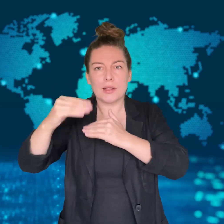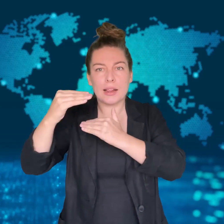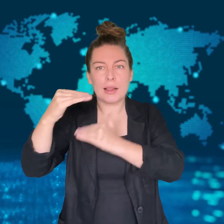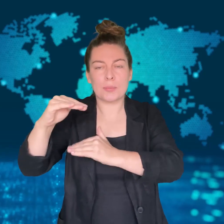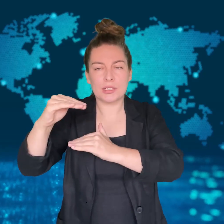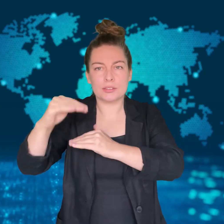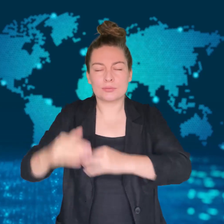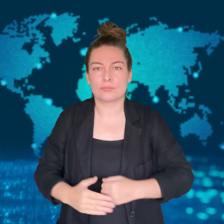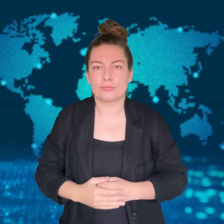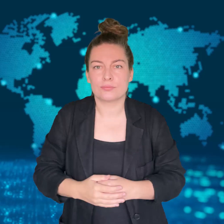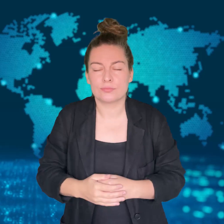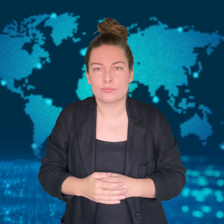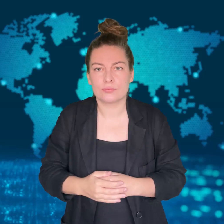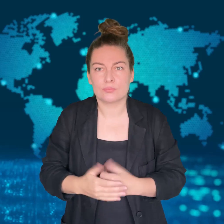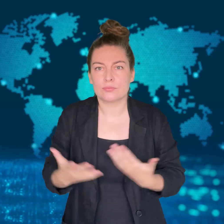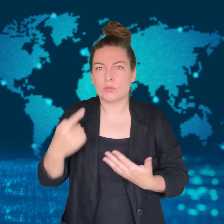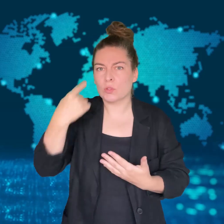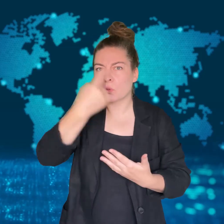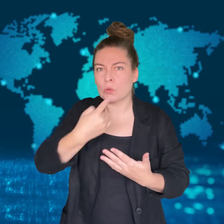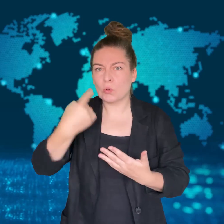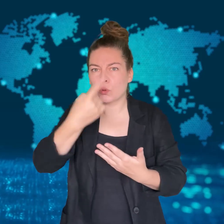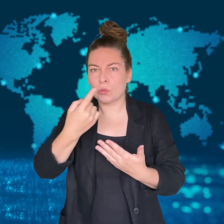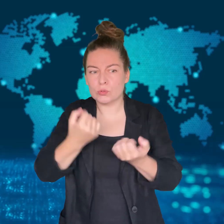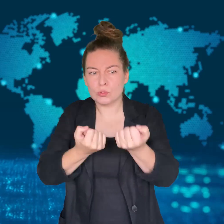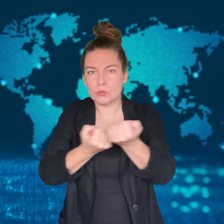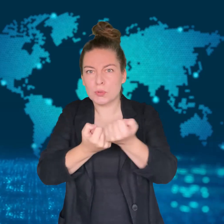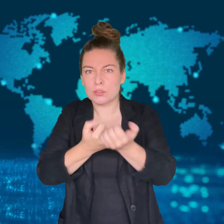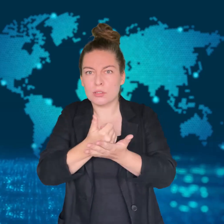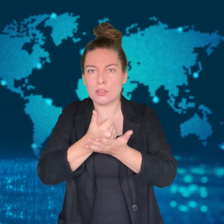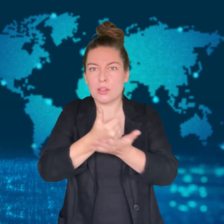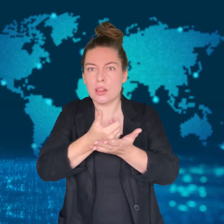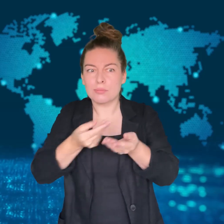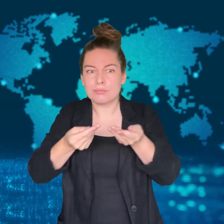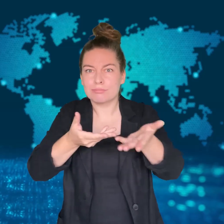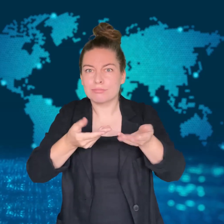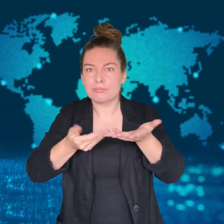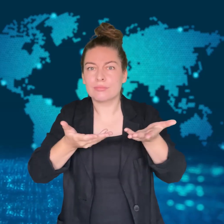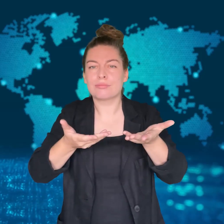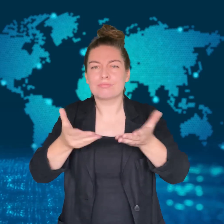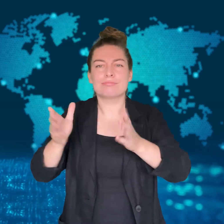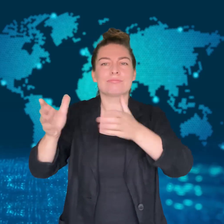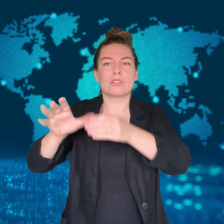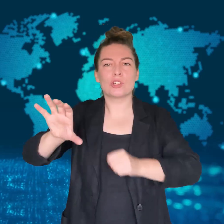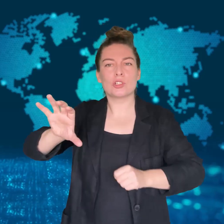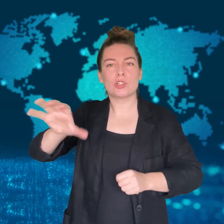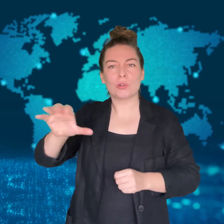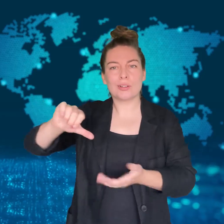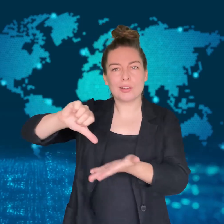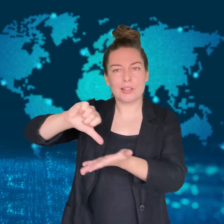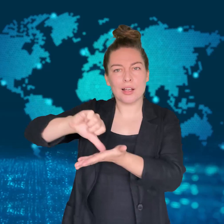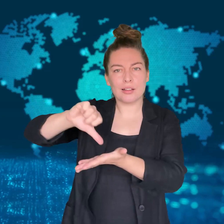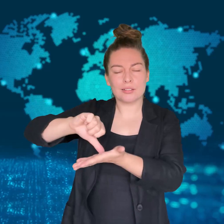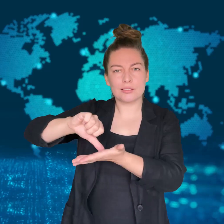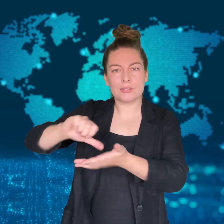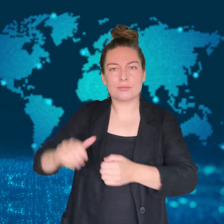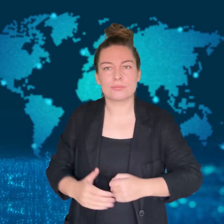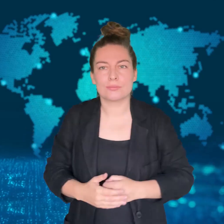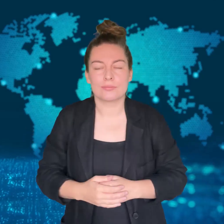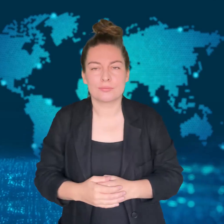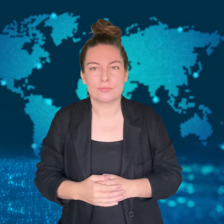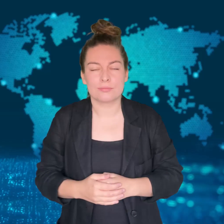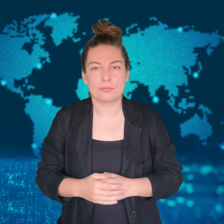They are also backed by Iran.